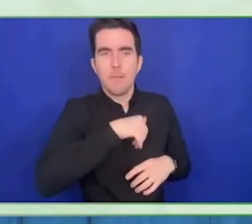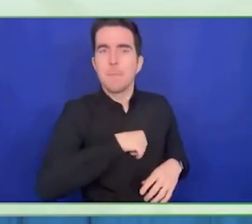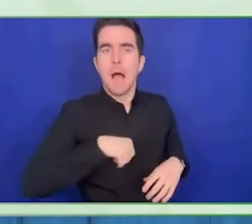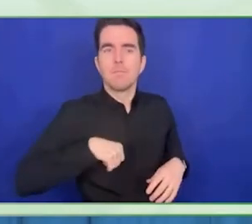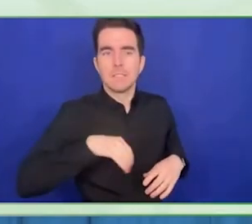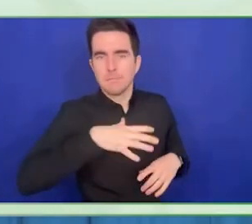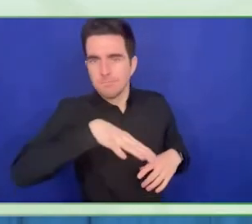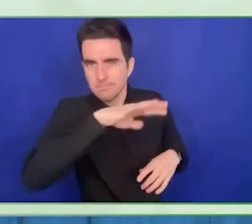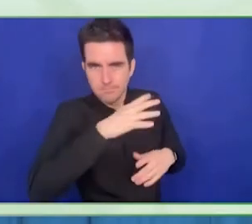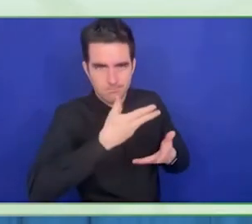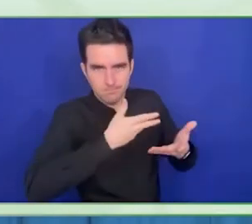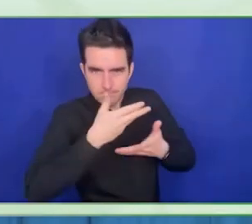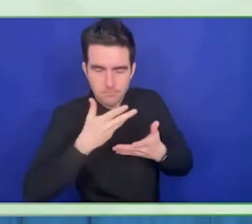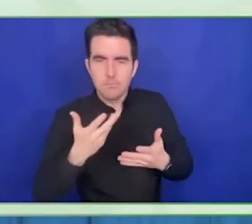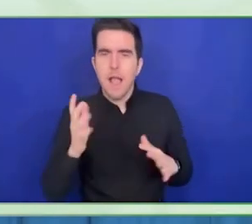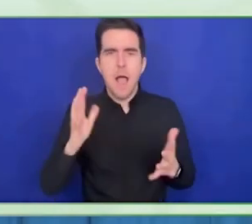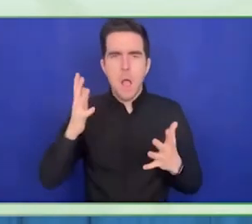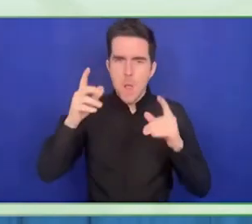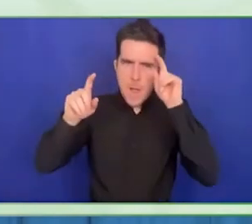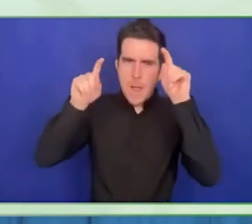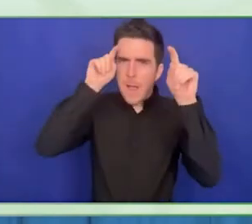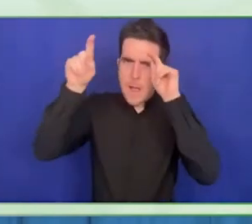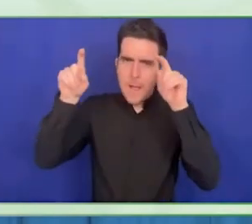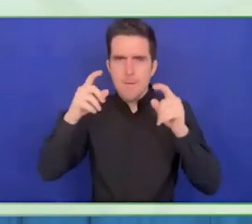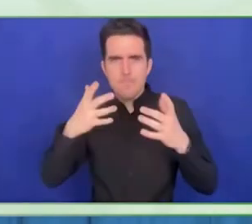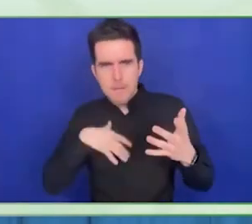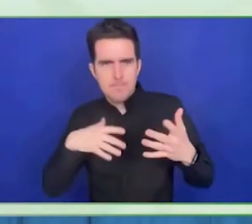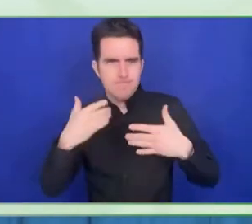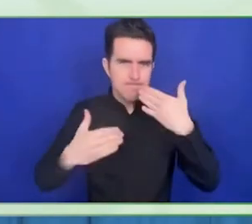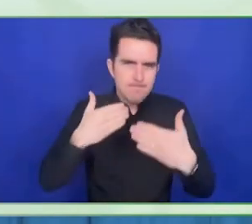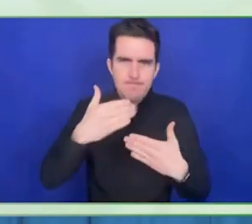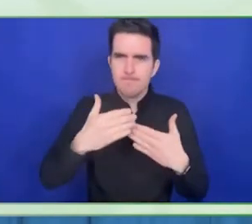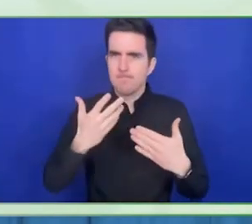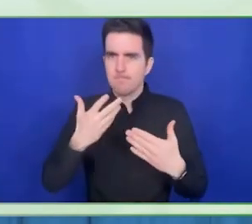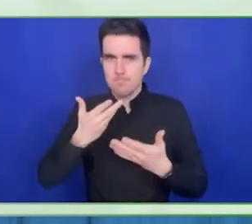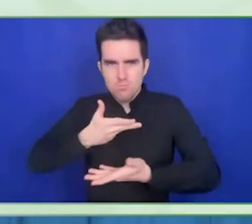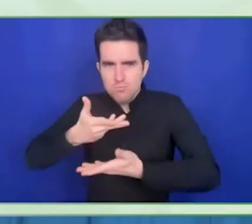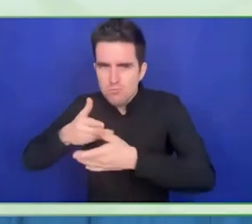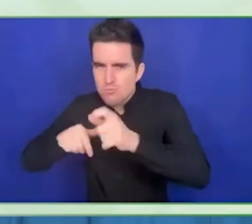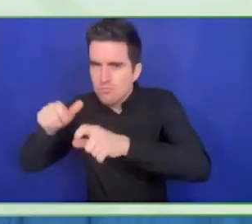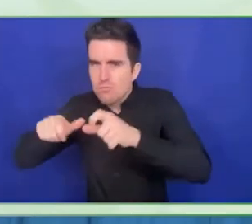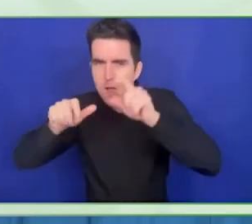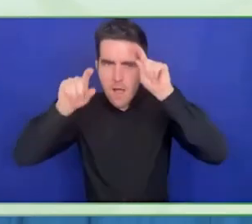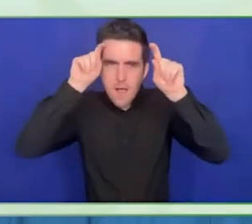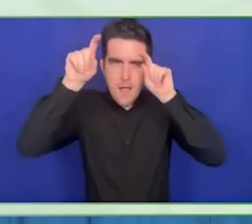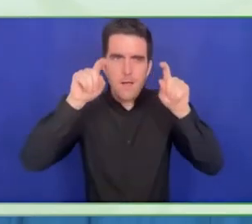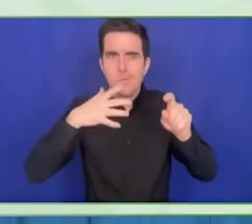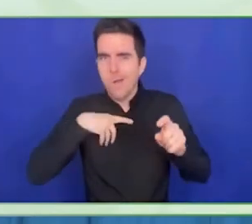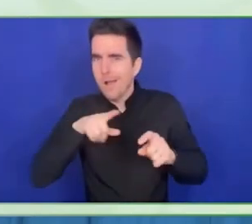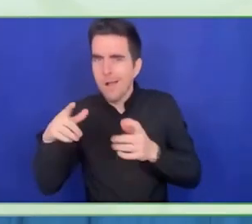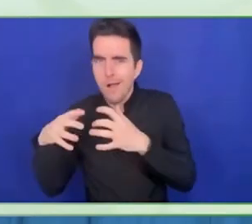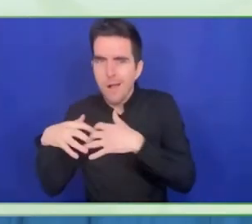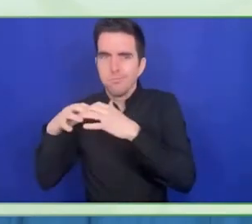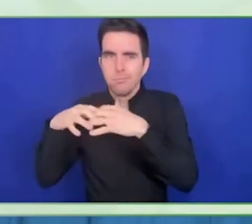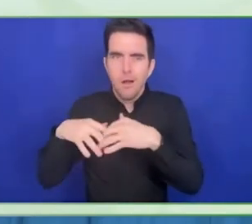with investments, venture capital, and we believe that as part of the initiative that helps us to support innovation.